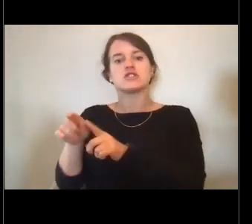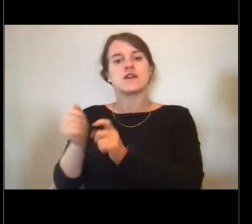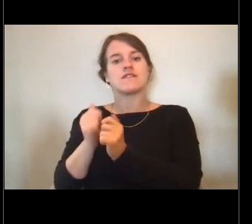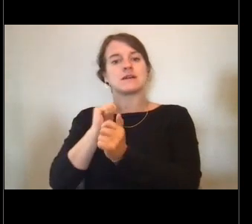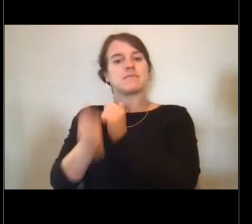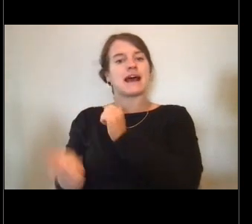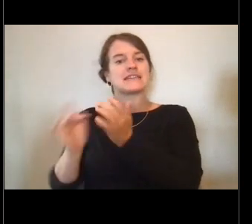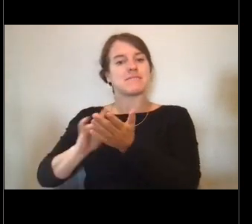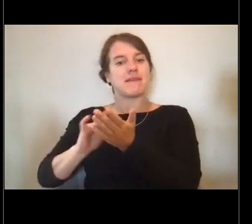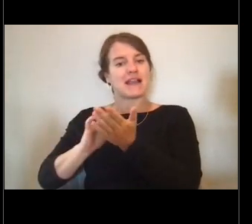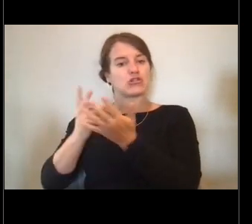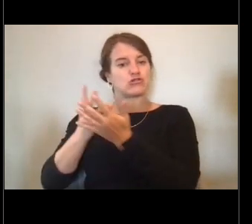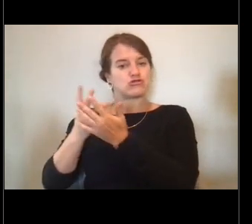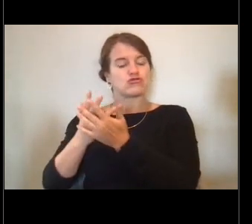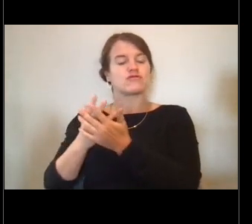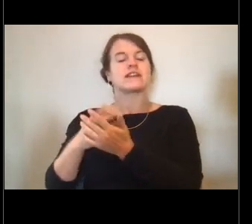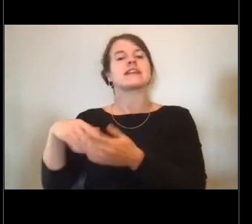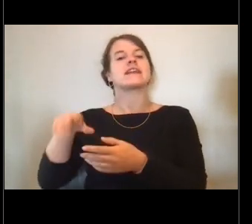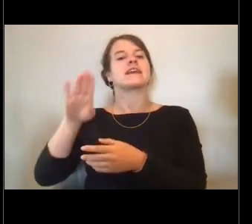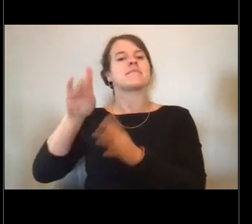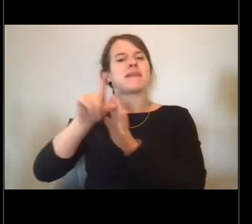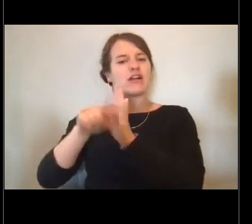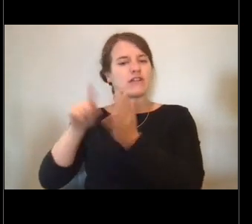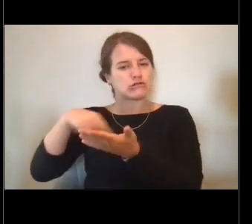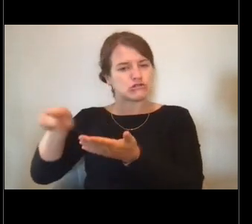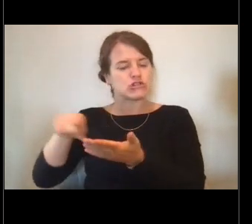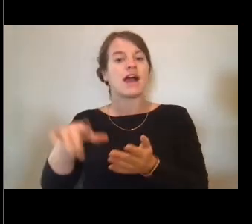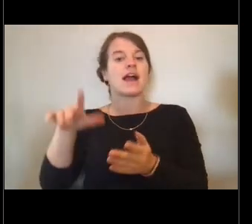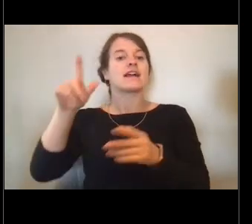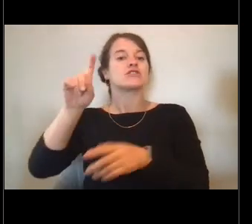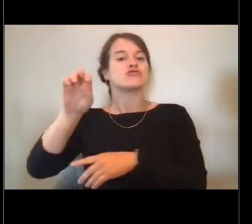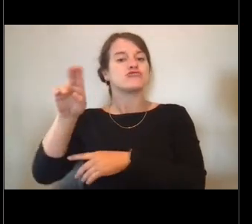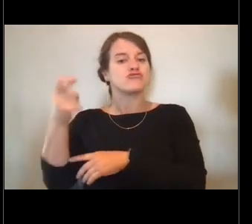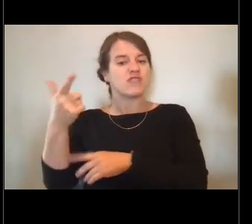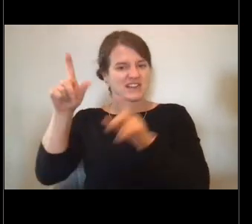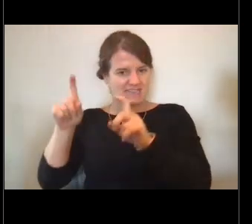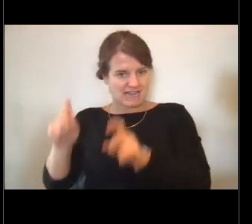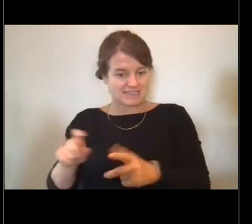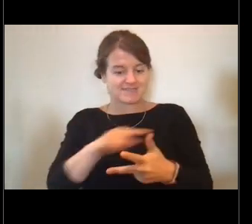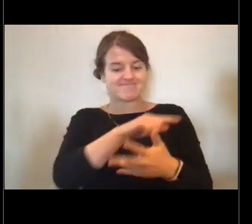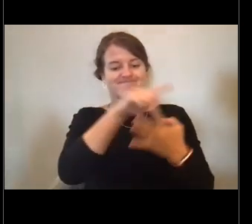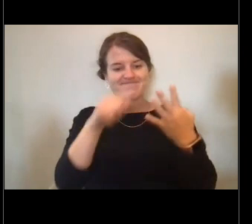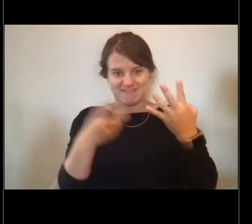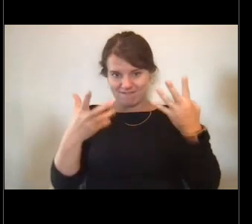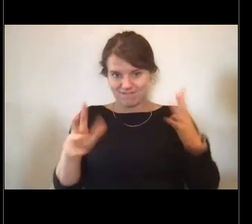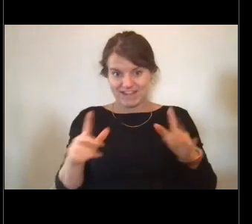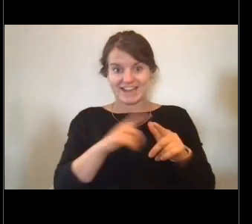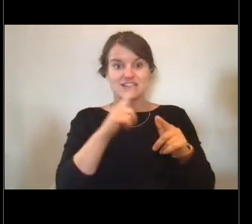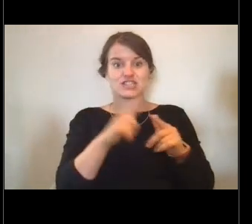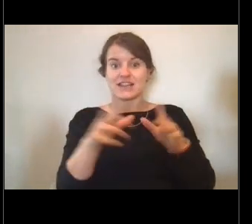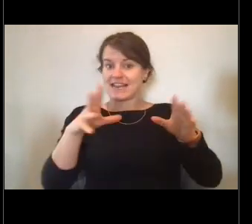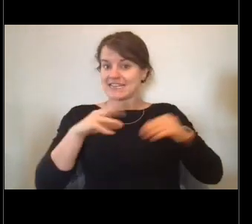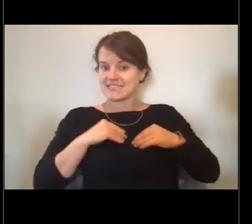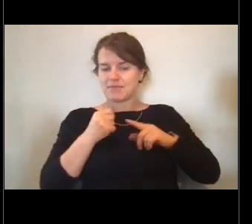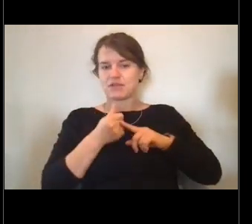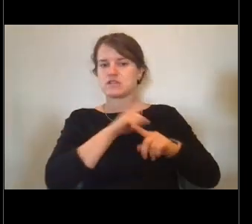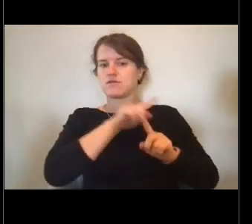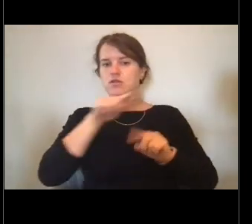a background check, and a drug test. And if you get accepted, you will be going to basic officer training class, or BOTC